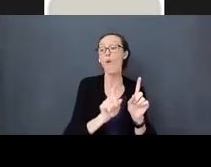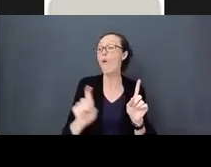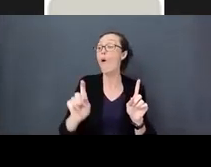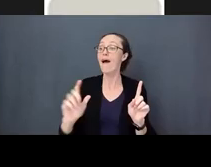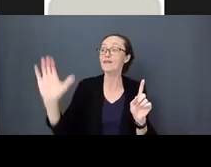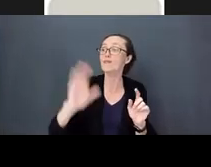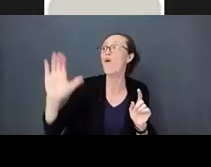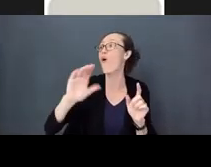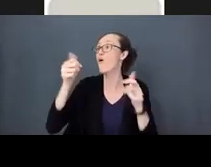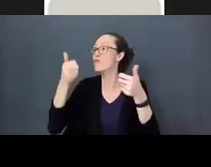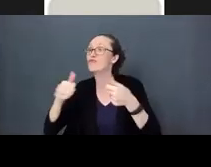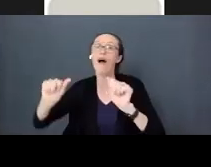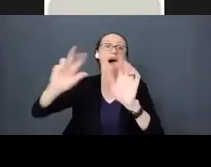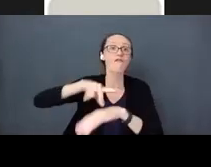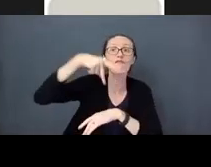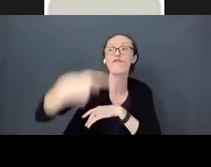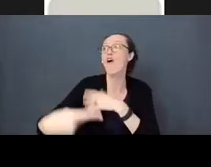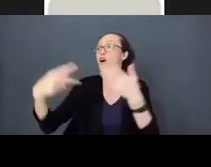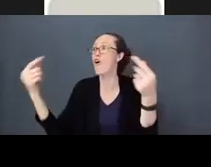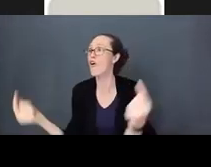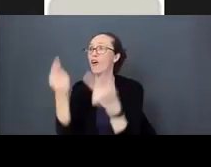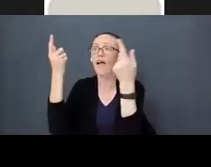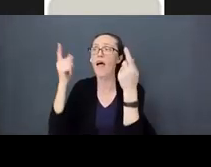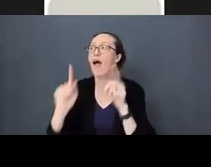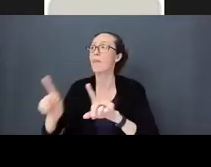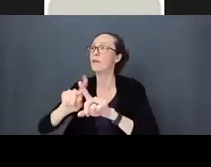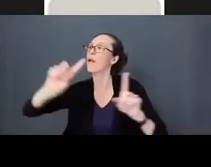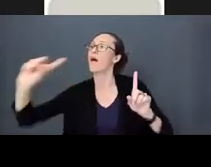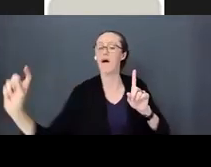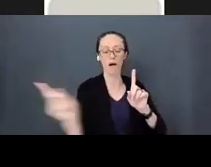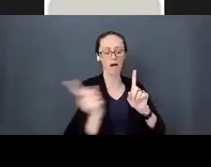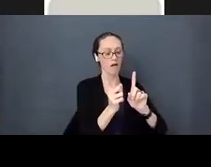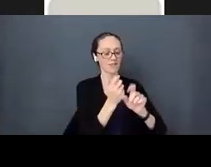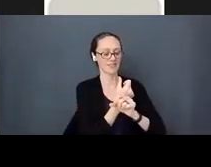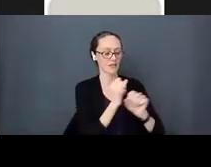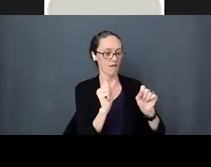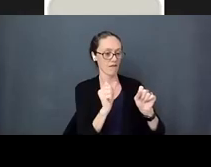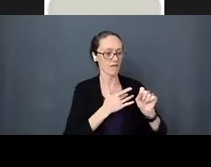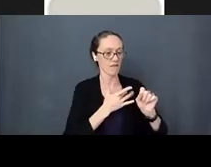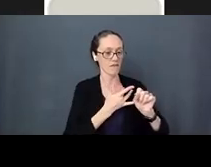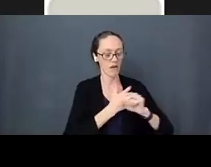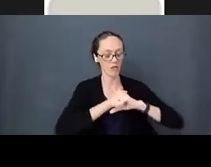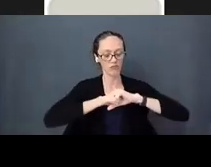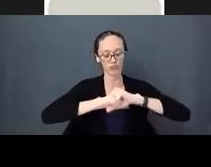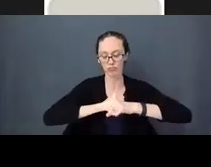and get hurt but has a safe place to come back and feel protected and nurtured so that they